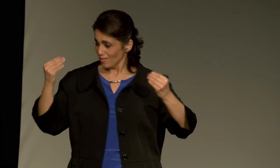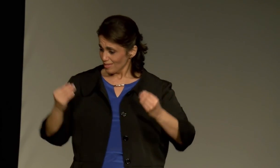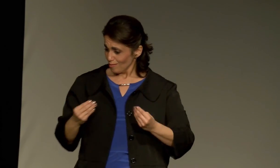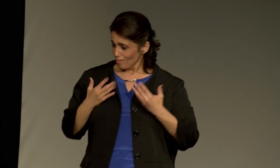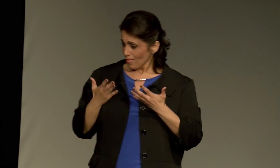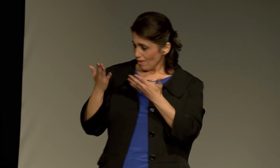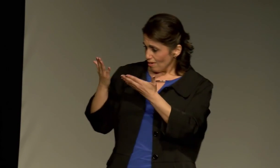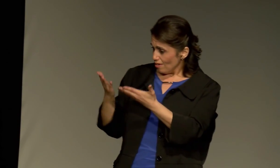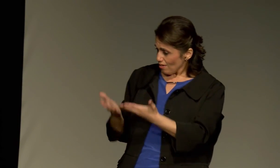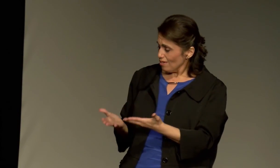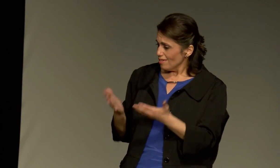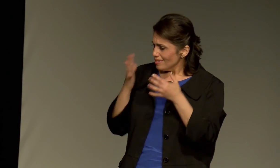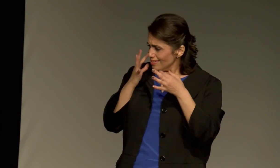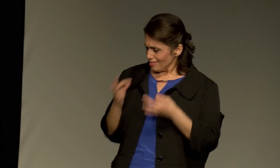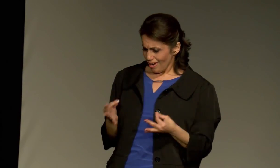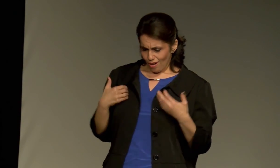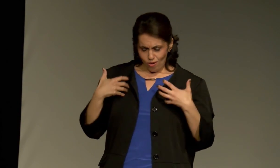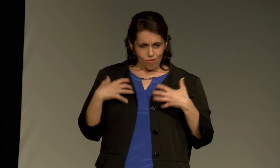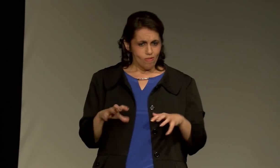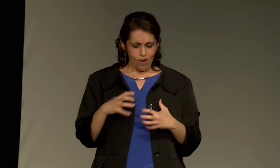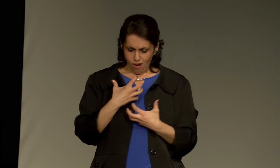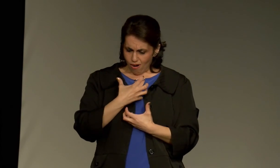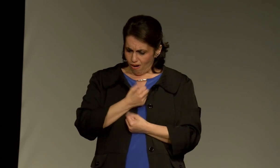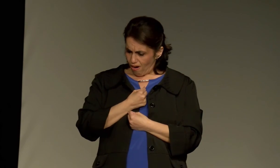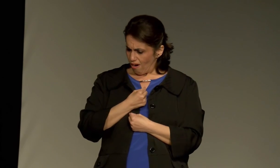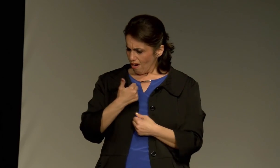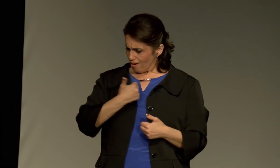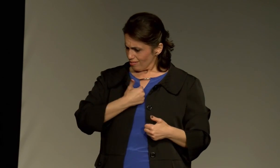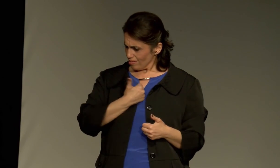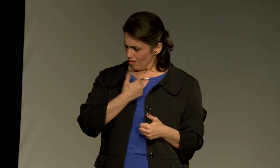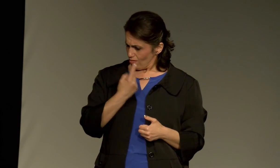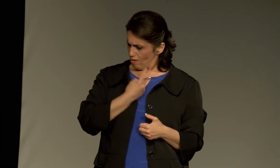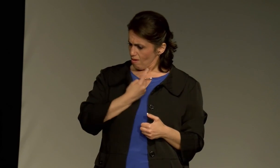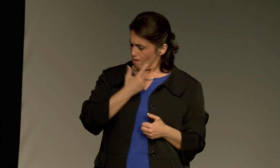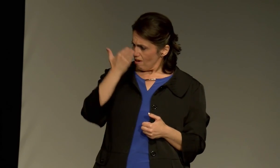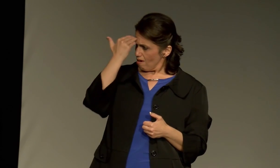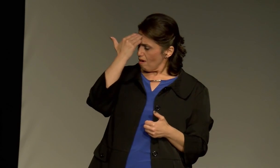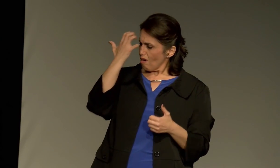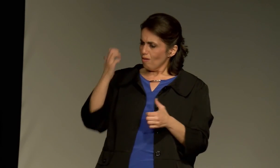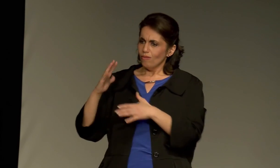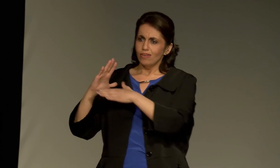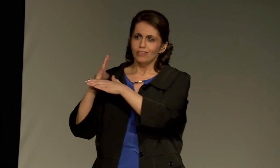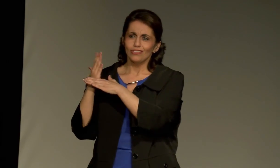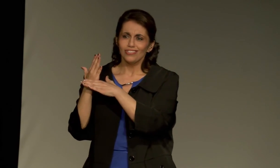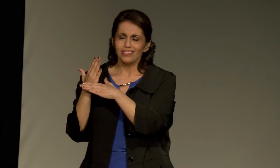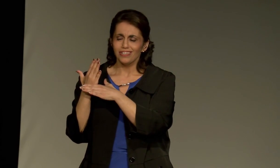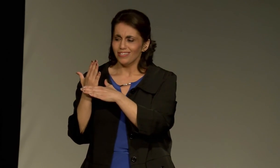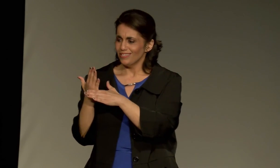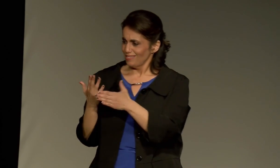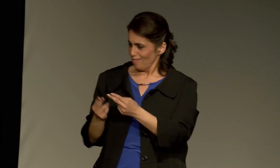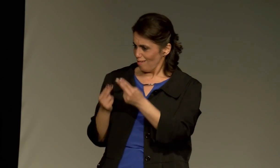There she is. She was inspired, and did not want to keep that to herself.